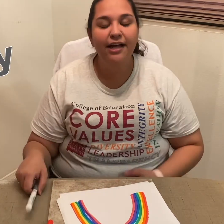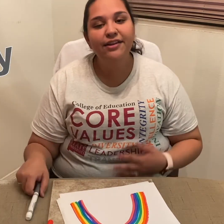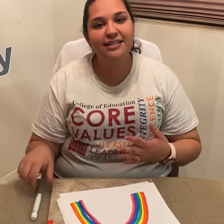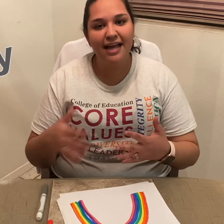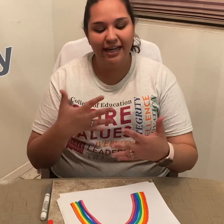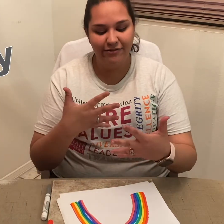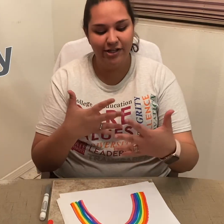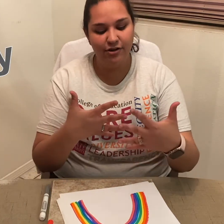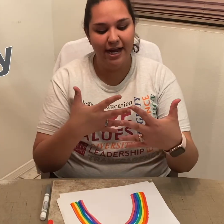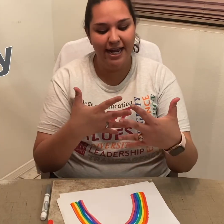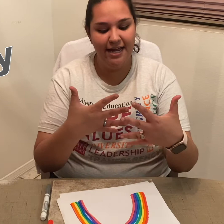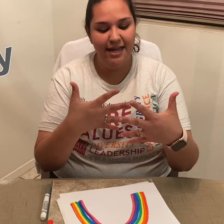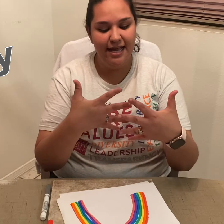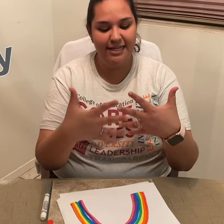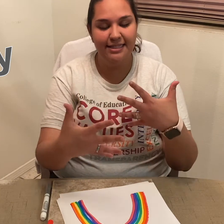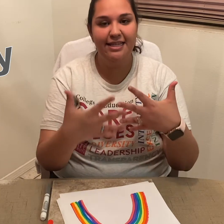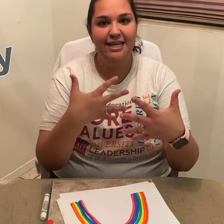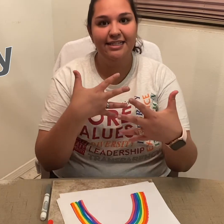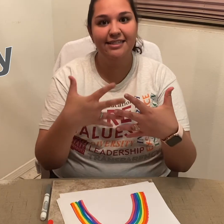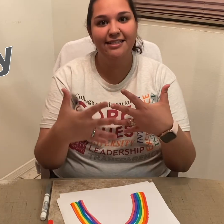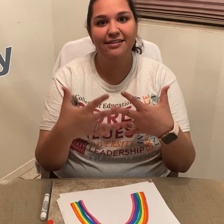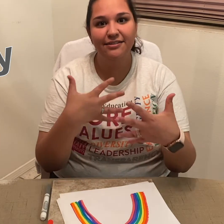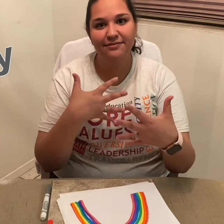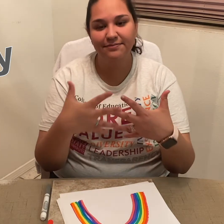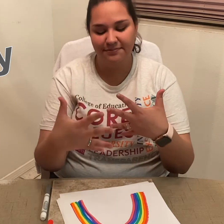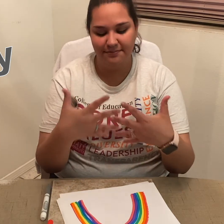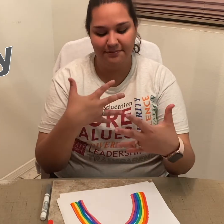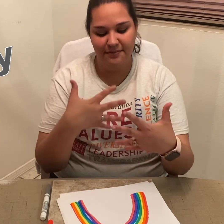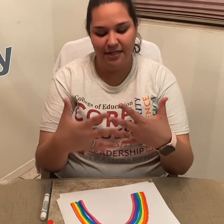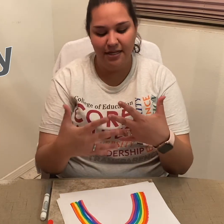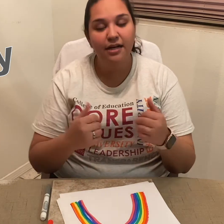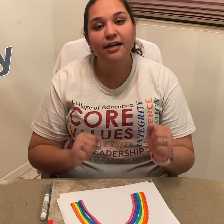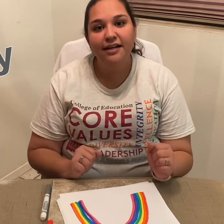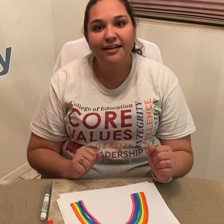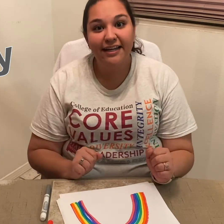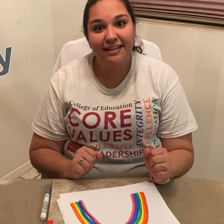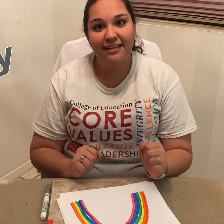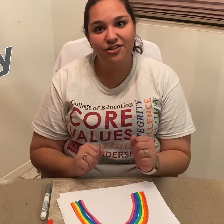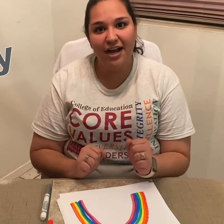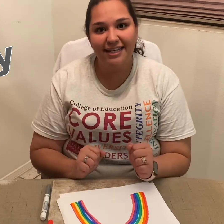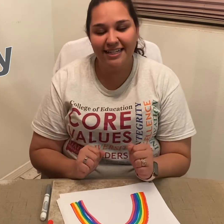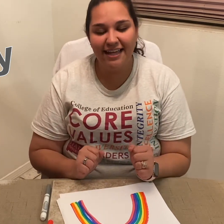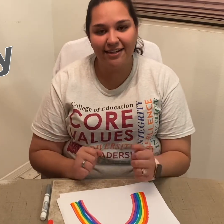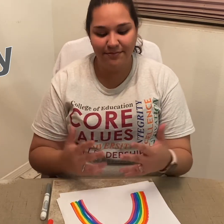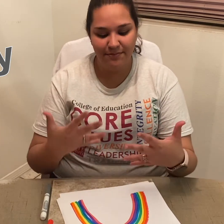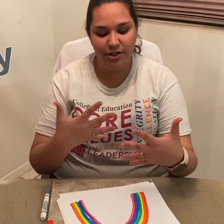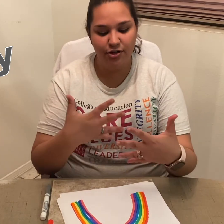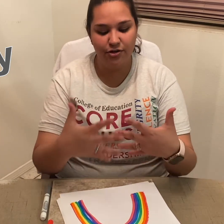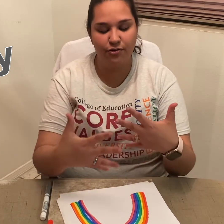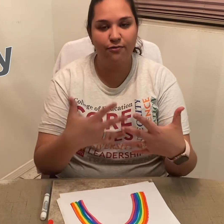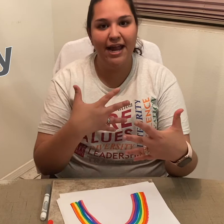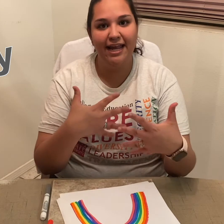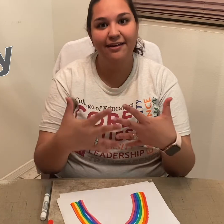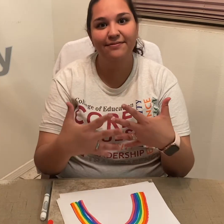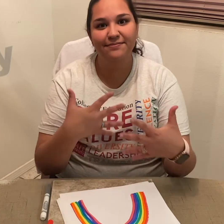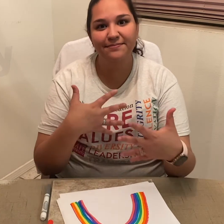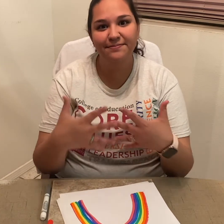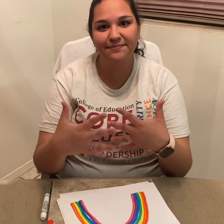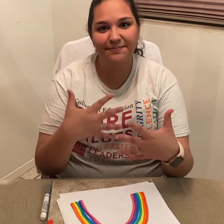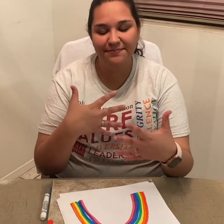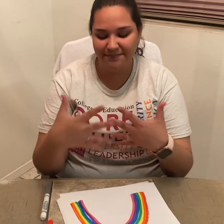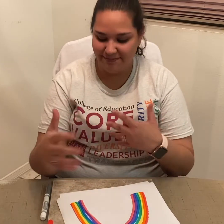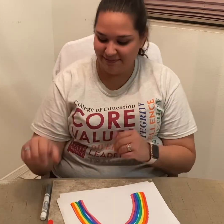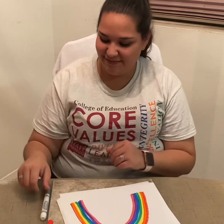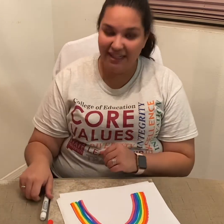The sign for grey is this: *signs 'grey'* Now, let's try it together: *signs 'grey'*